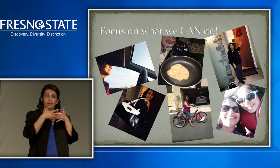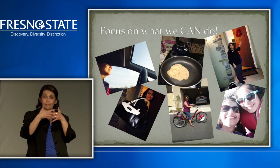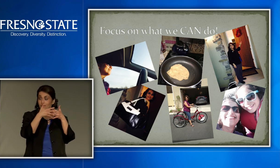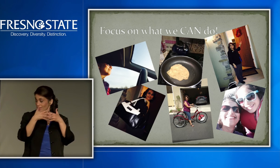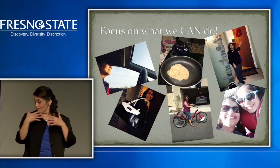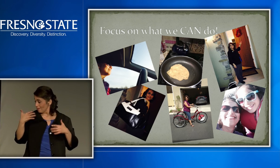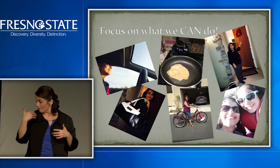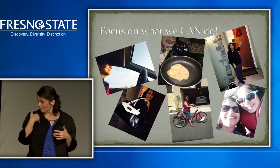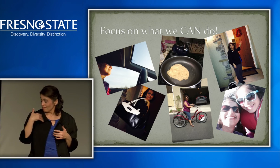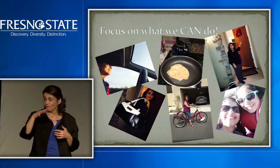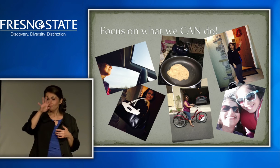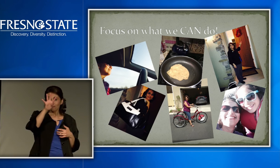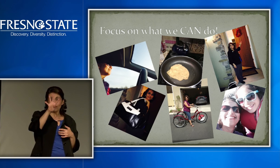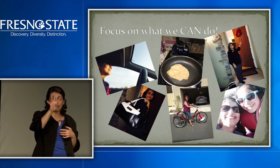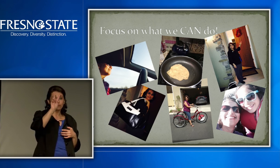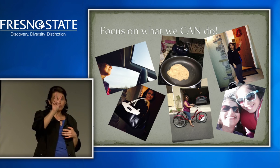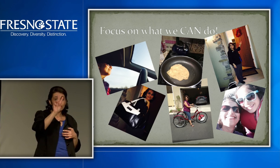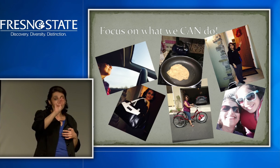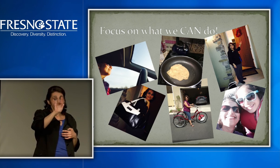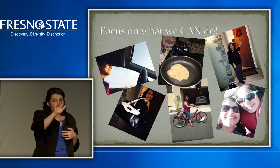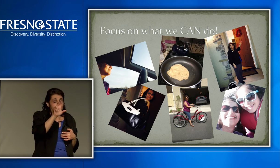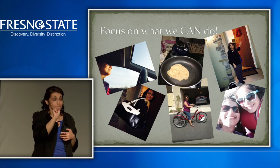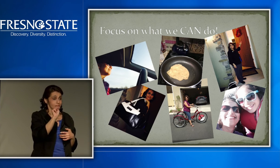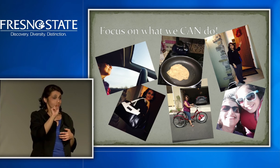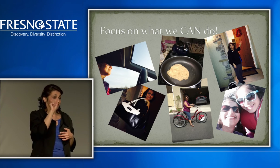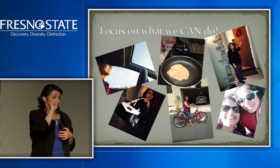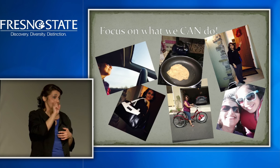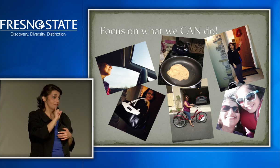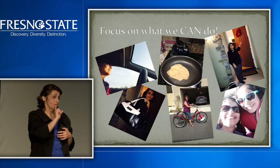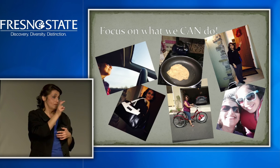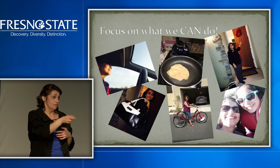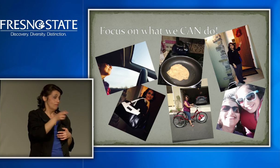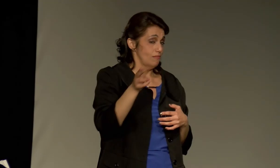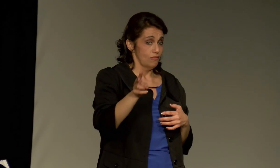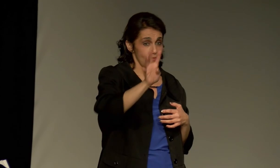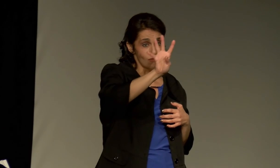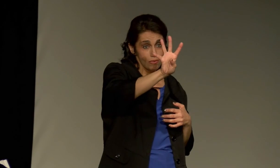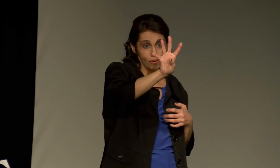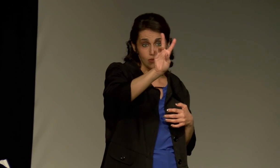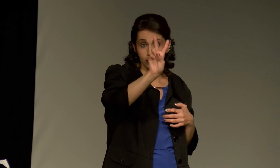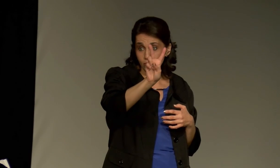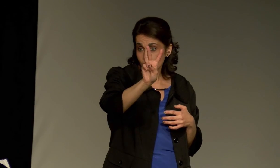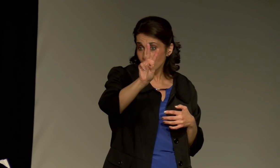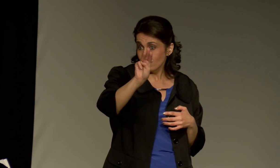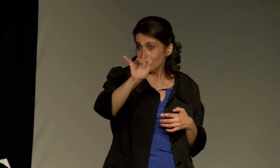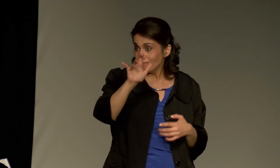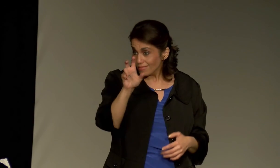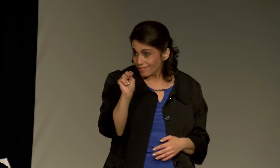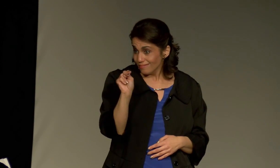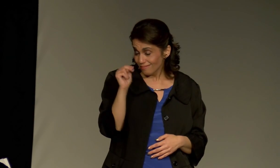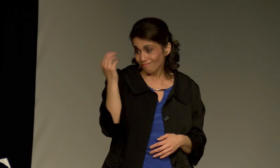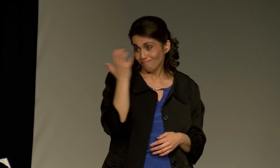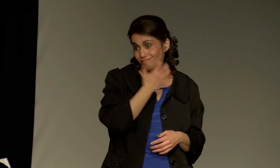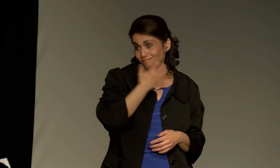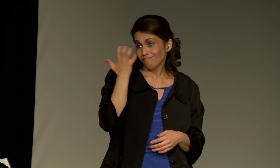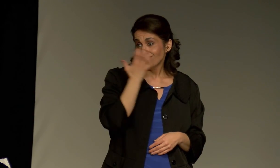have. Here in America, we have 42 million deaf or hard of hearing people; 42 million.